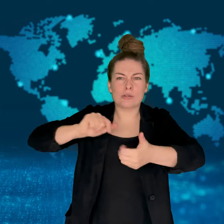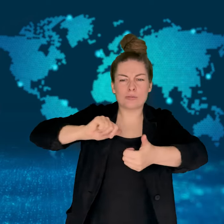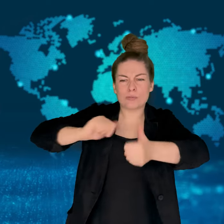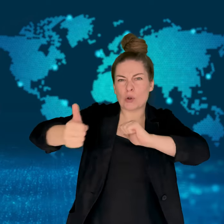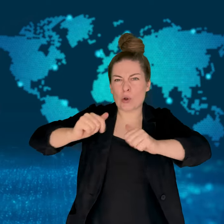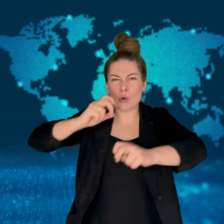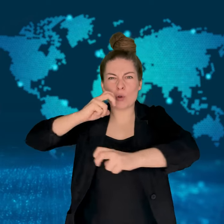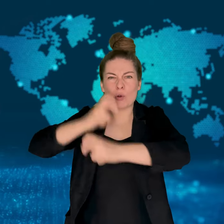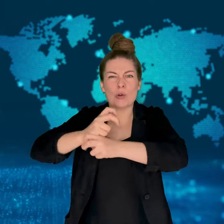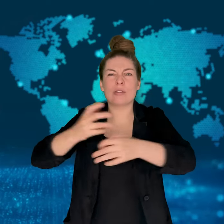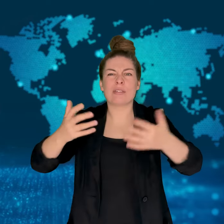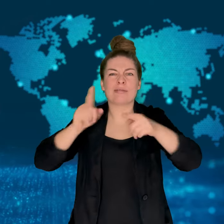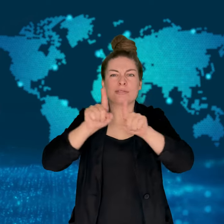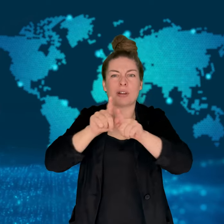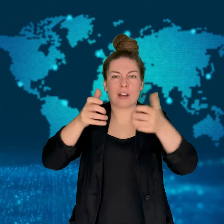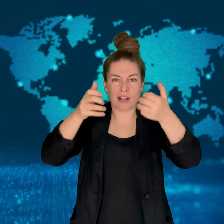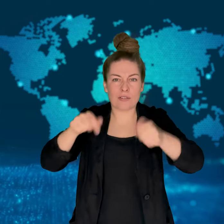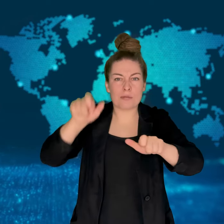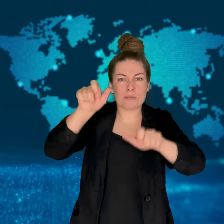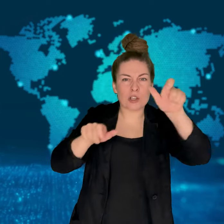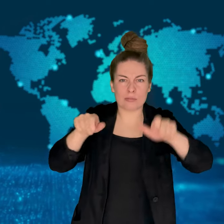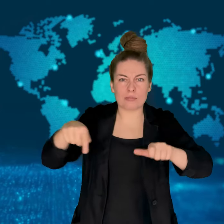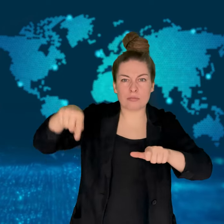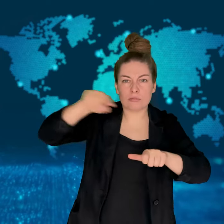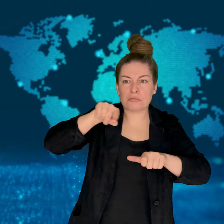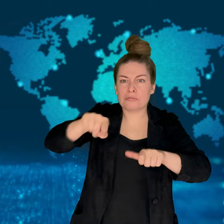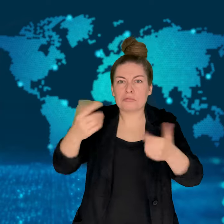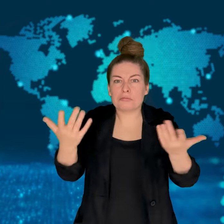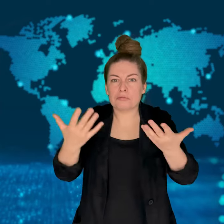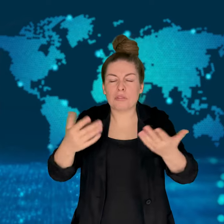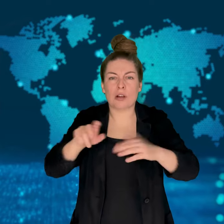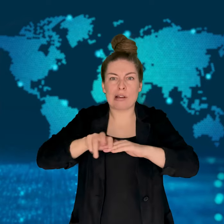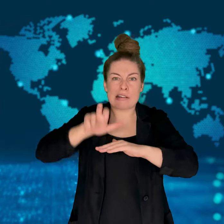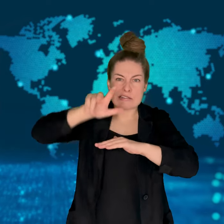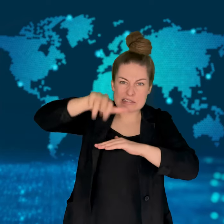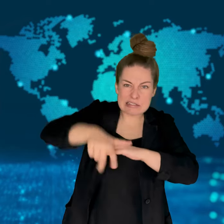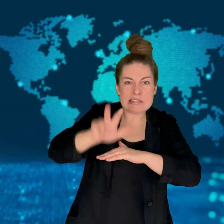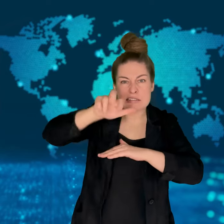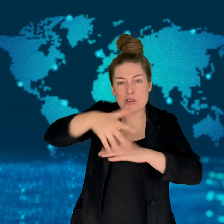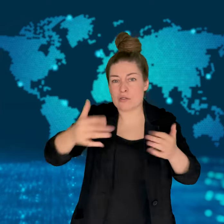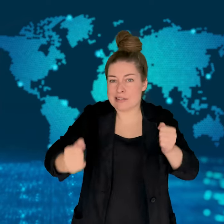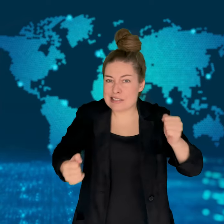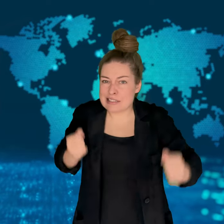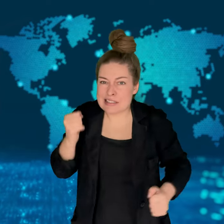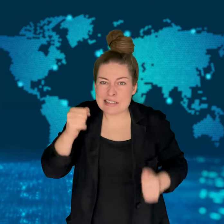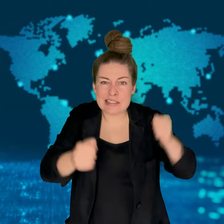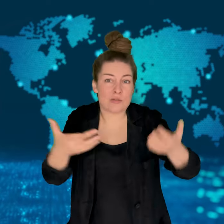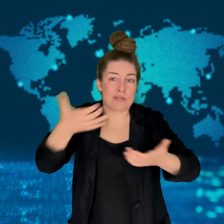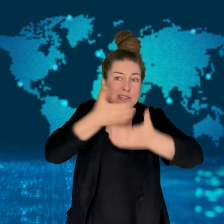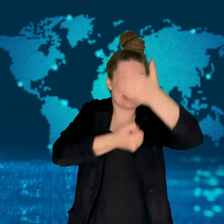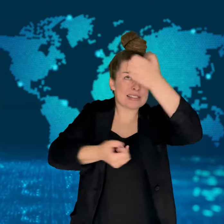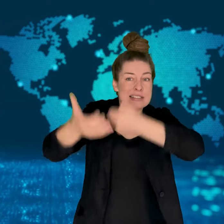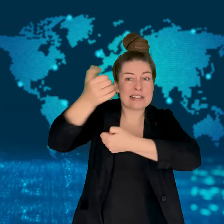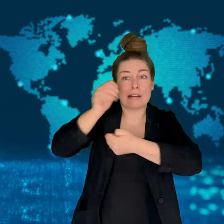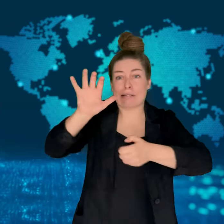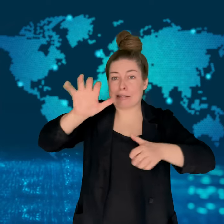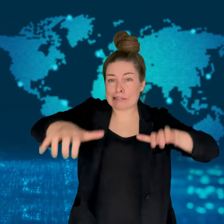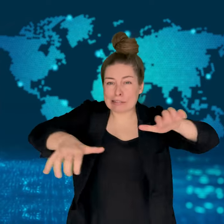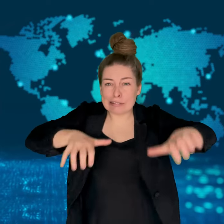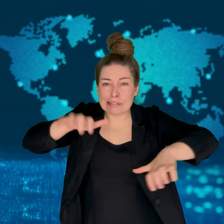including the impact of the weather.